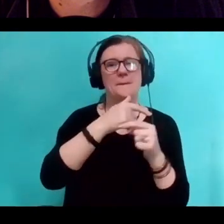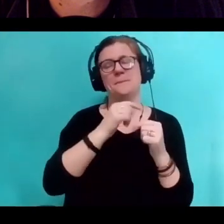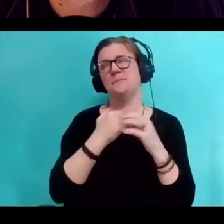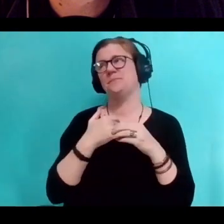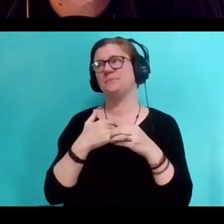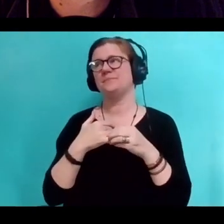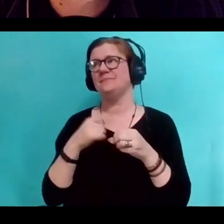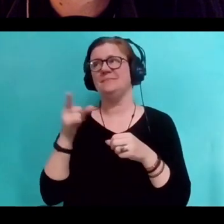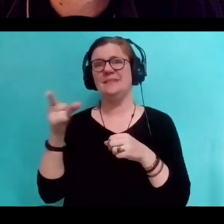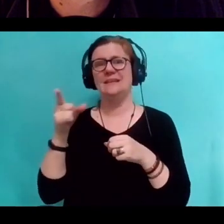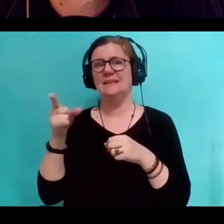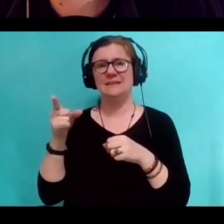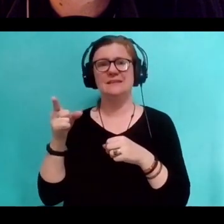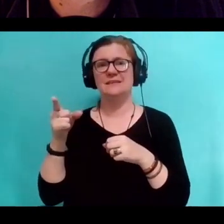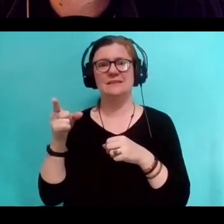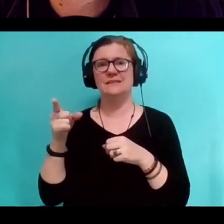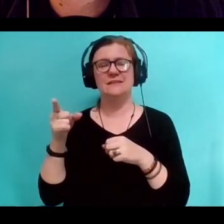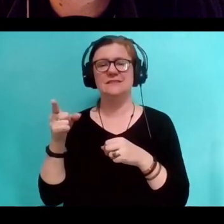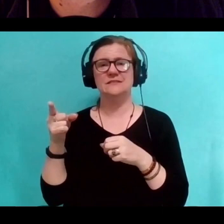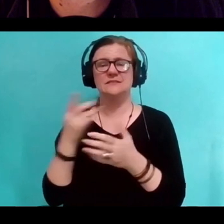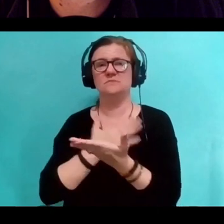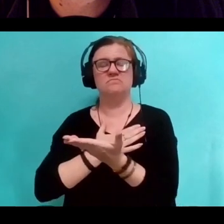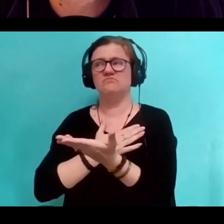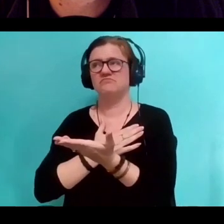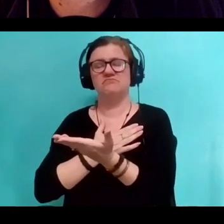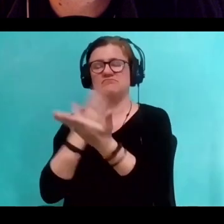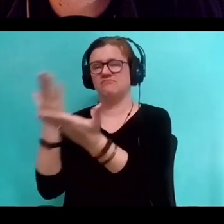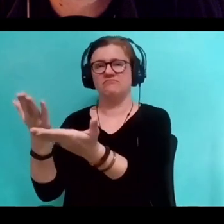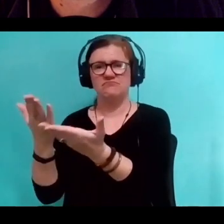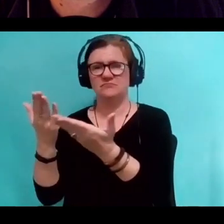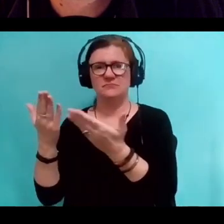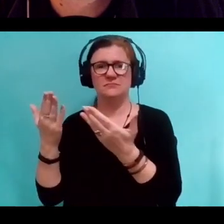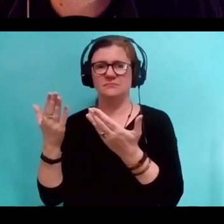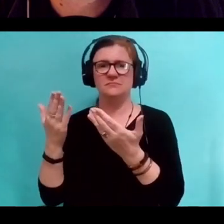Which he is batched in my portrait after all these years. I don't let people do that.